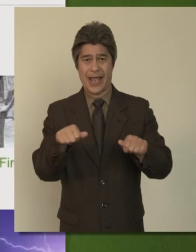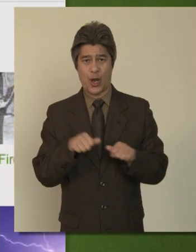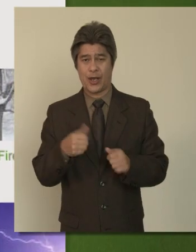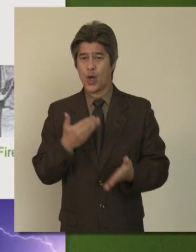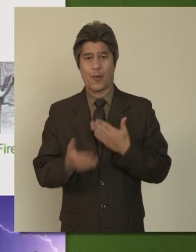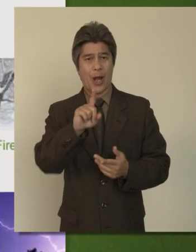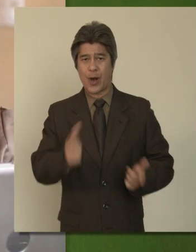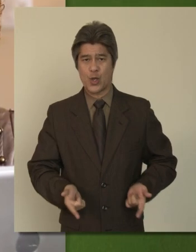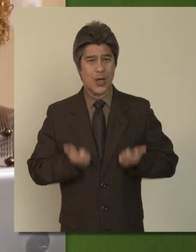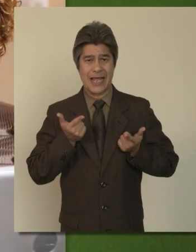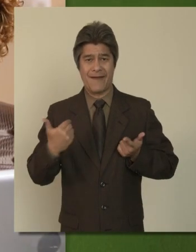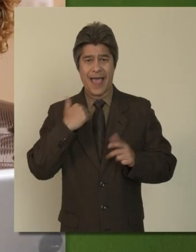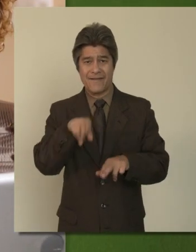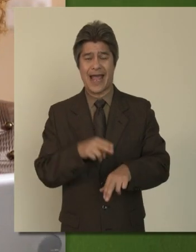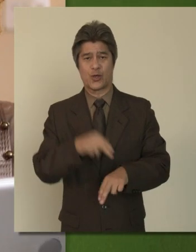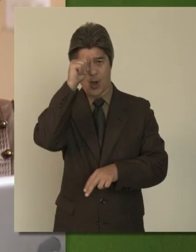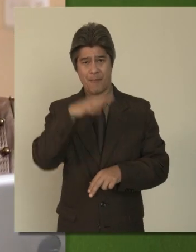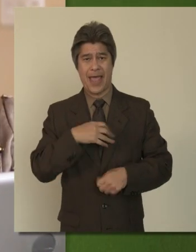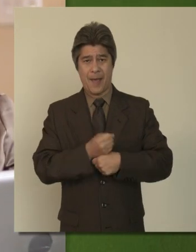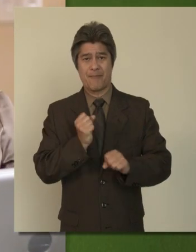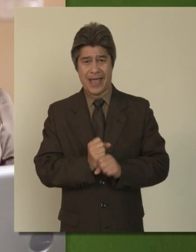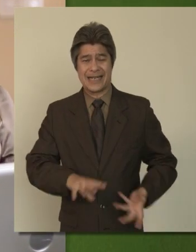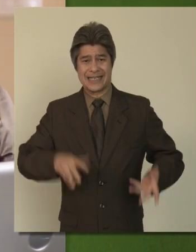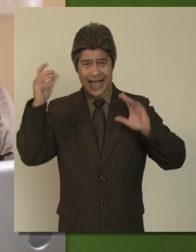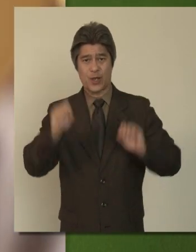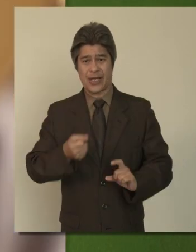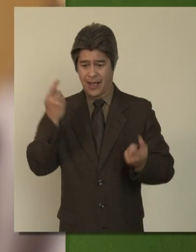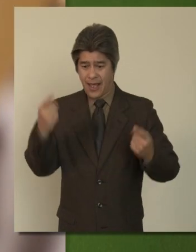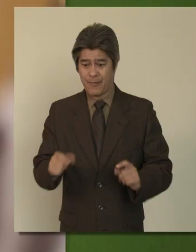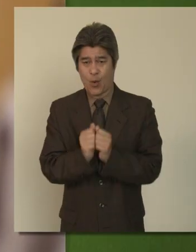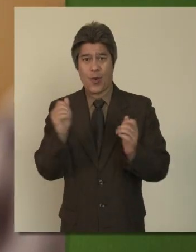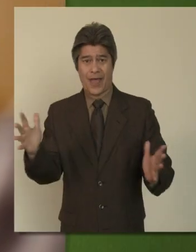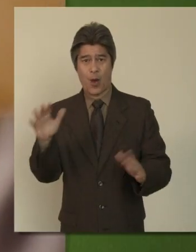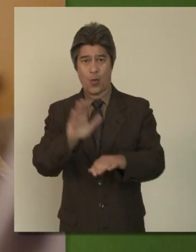No matter where you live, there is a natural or man-made disaster that could strike without warning.